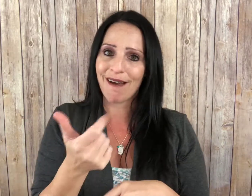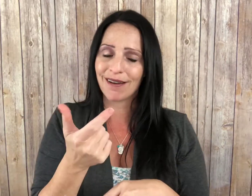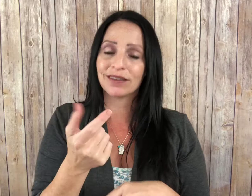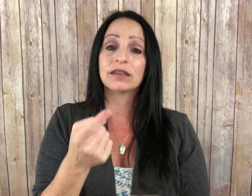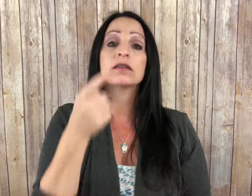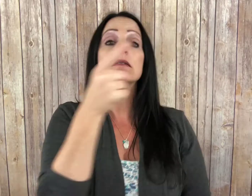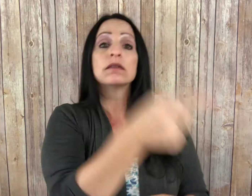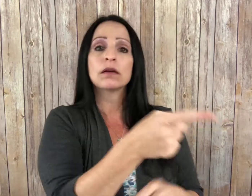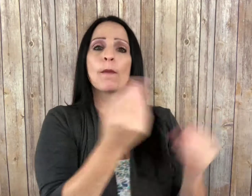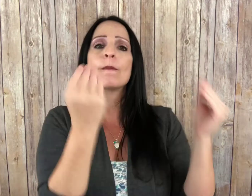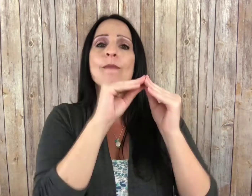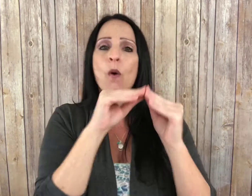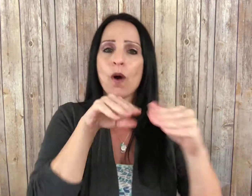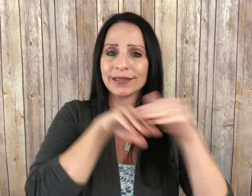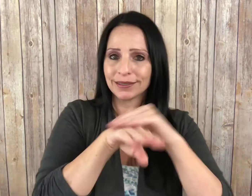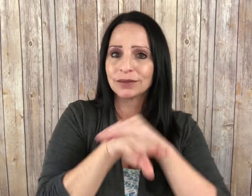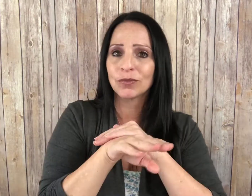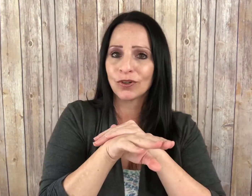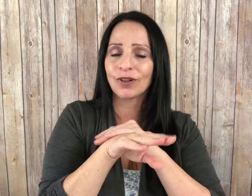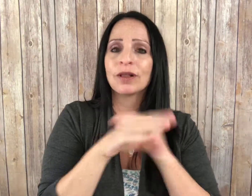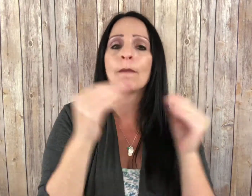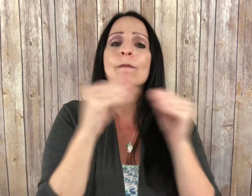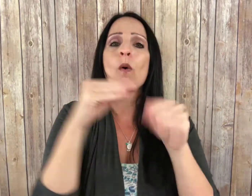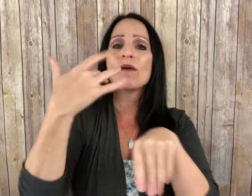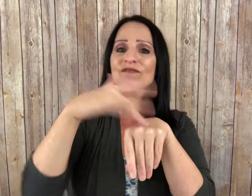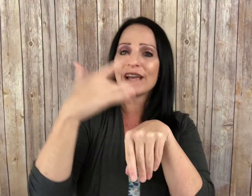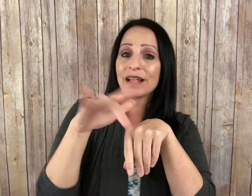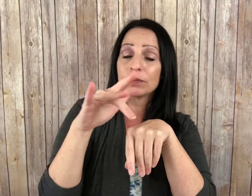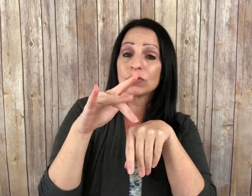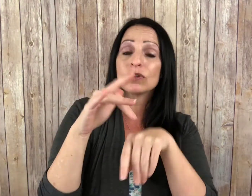Whereas, CBD from hemp is available legally.